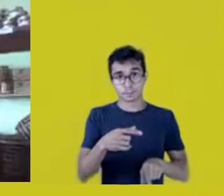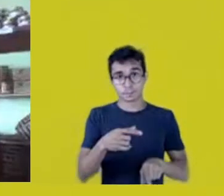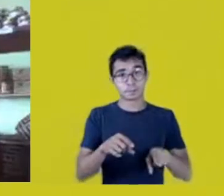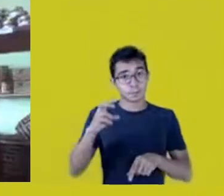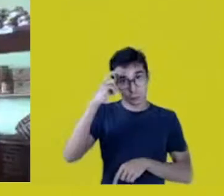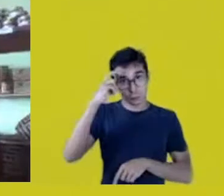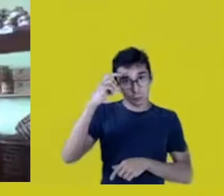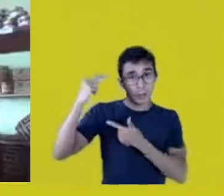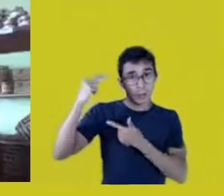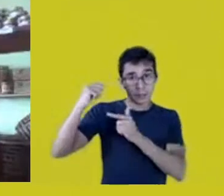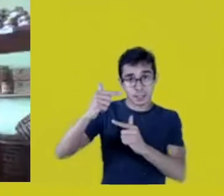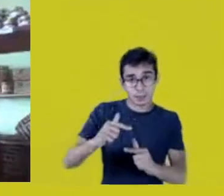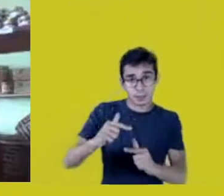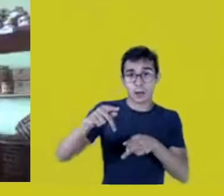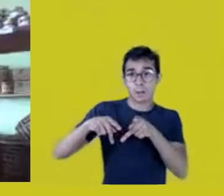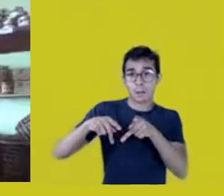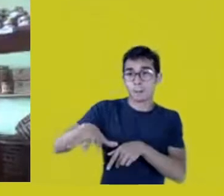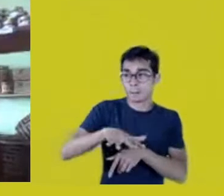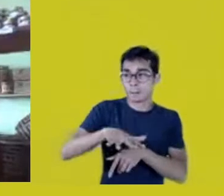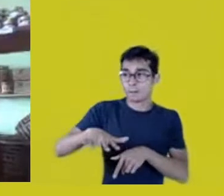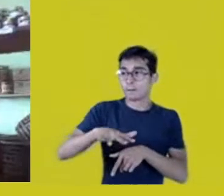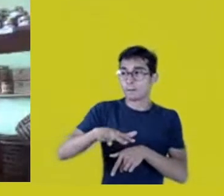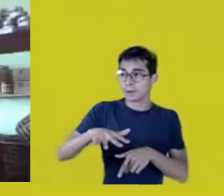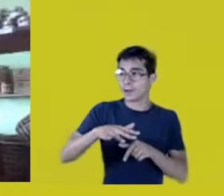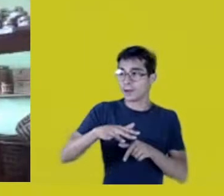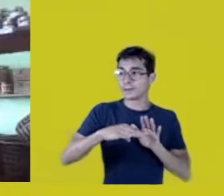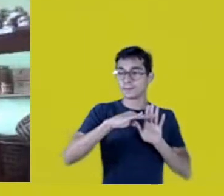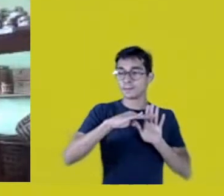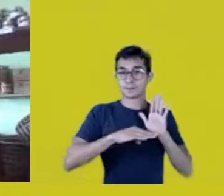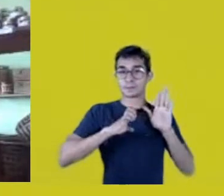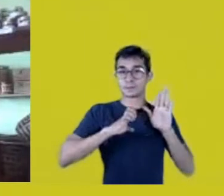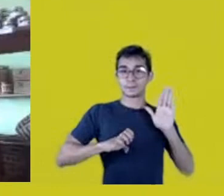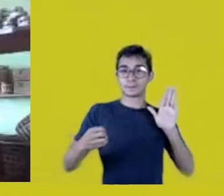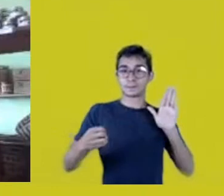Well, I added another question for you to comment.